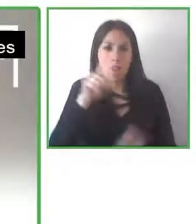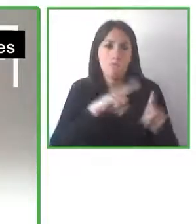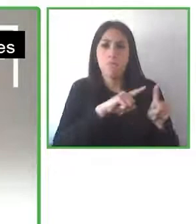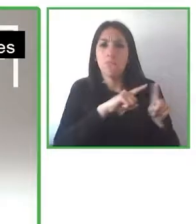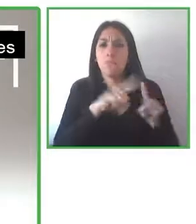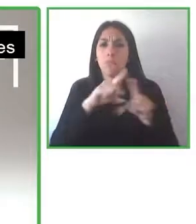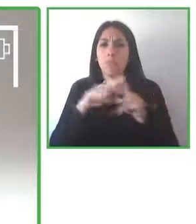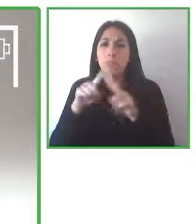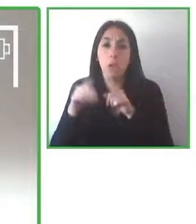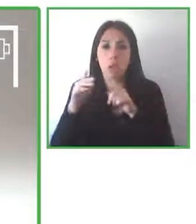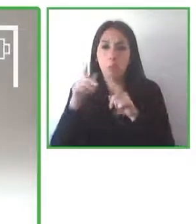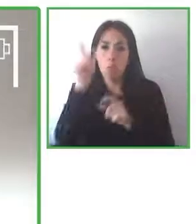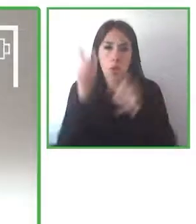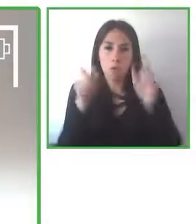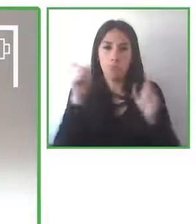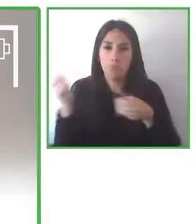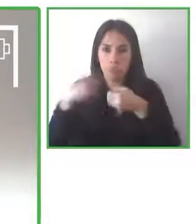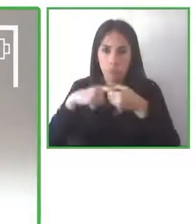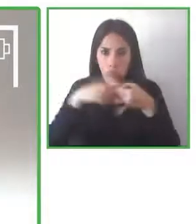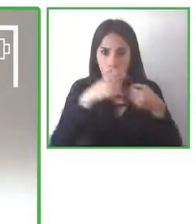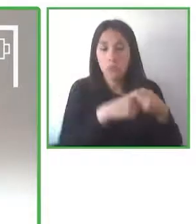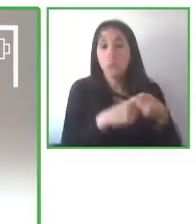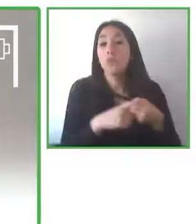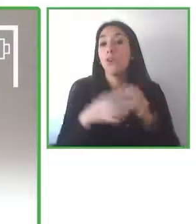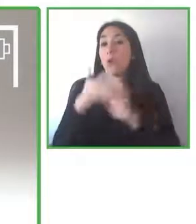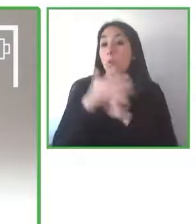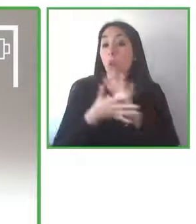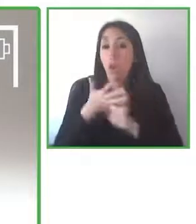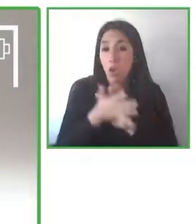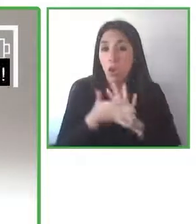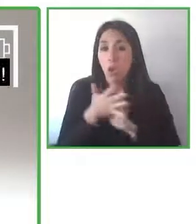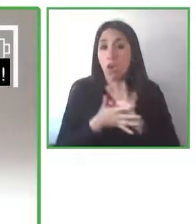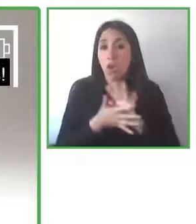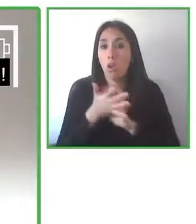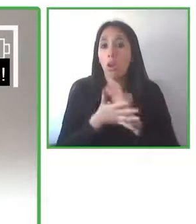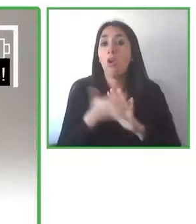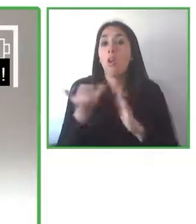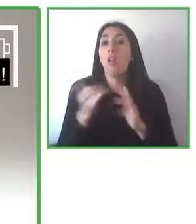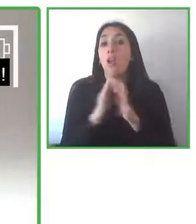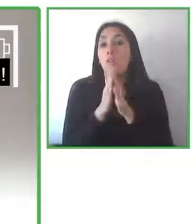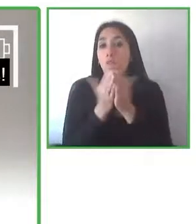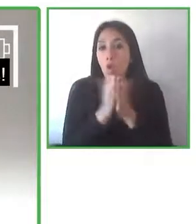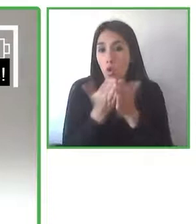provided with Mais Diferenças we've been able to participate in different conversations so that